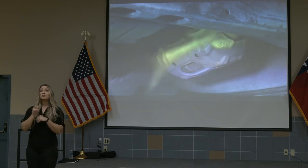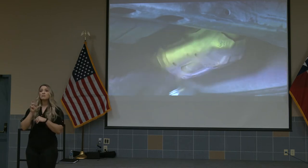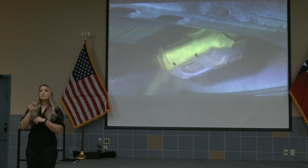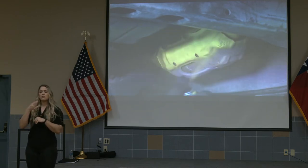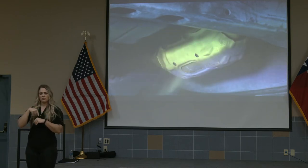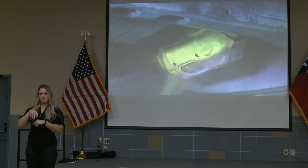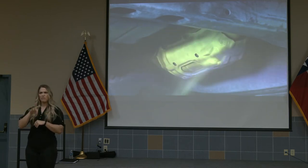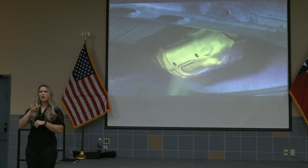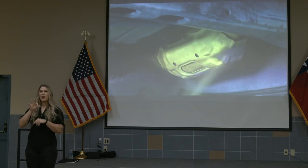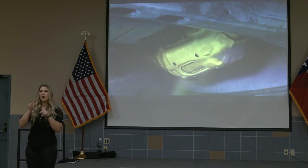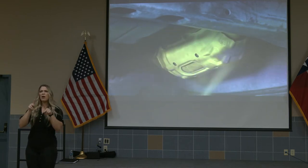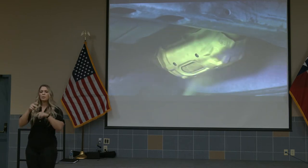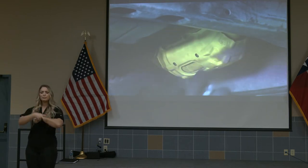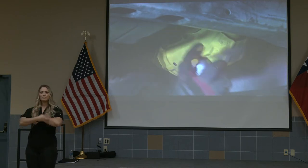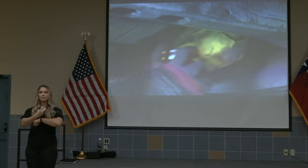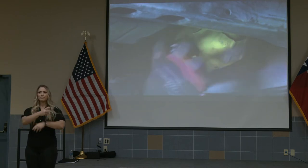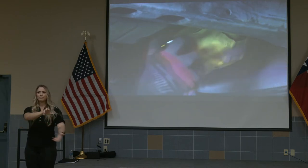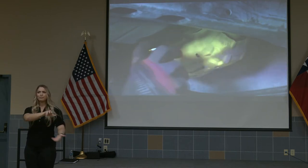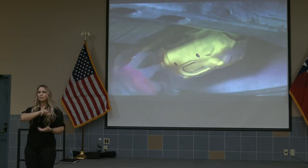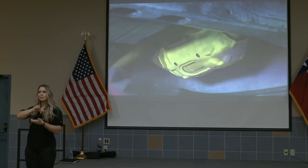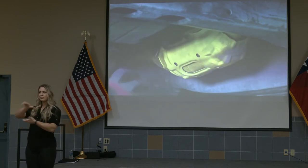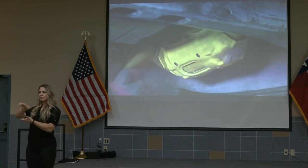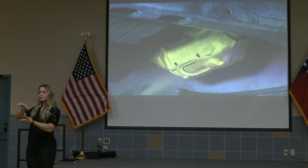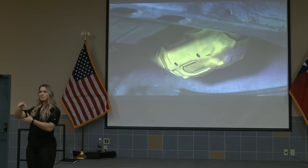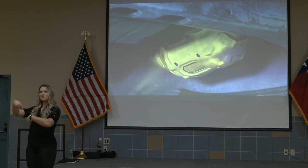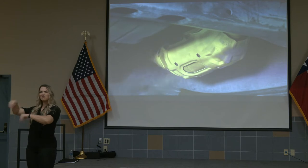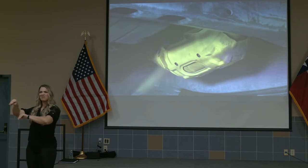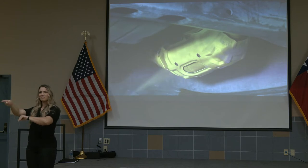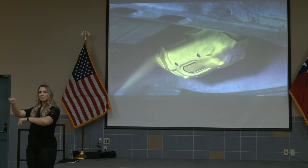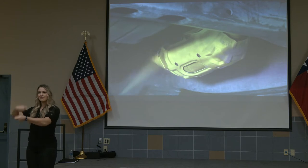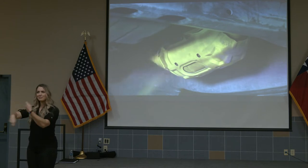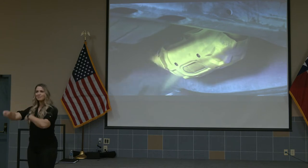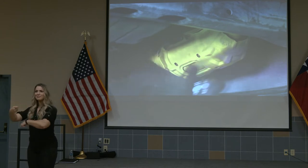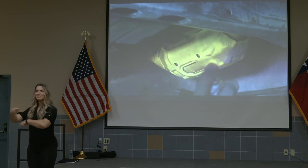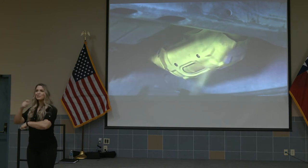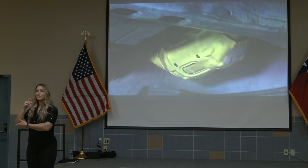crooks with these catalytic converters at a scrap yard, when we find these painted ones,